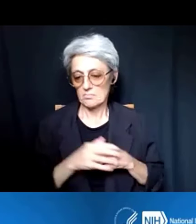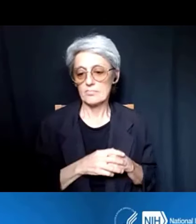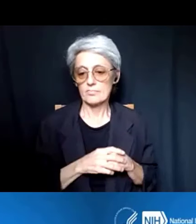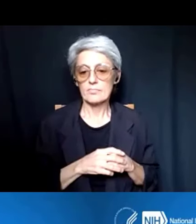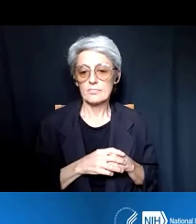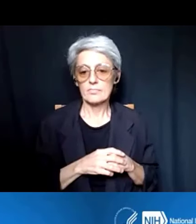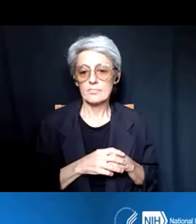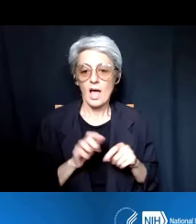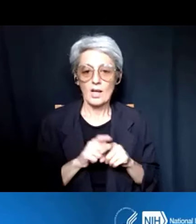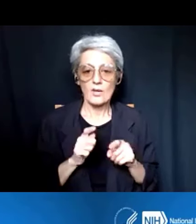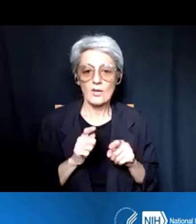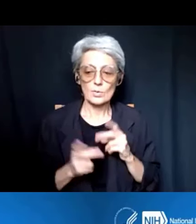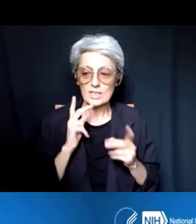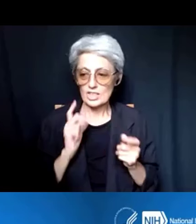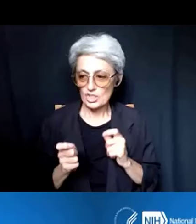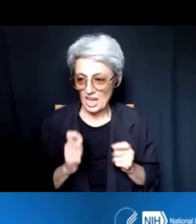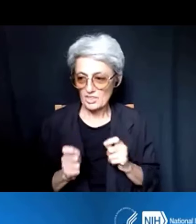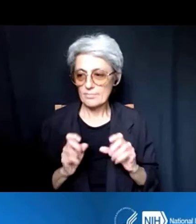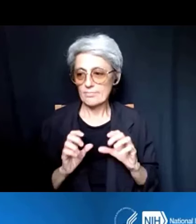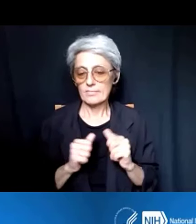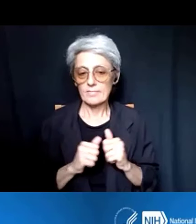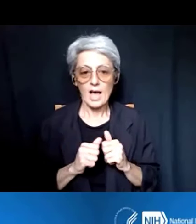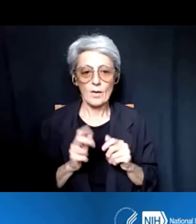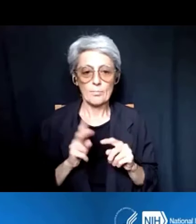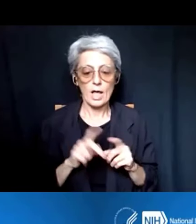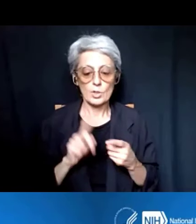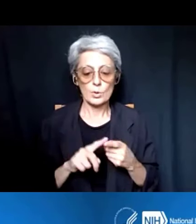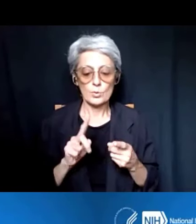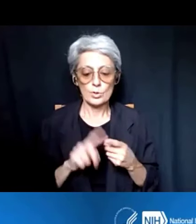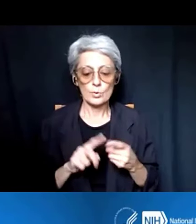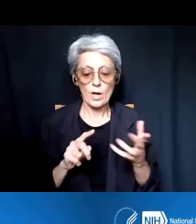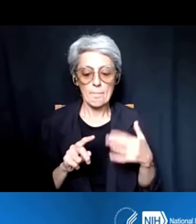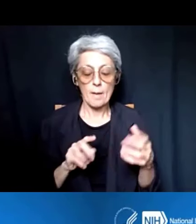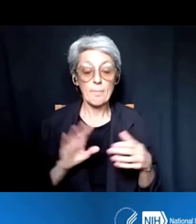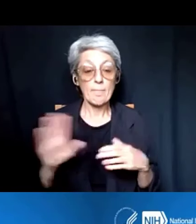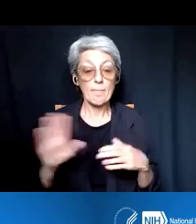and how does it apply to their institution and their applications.